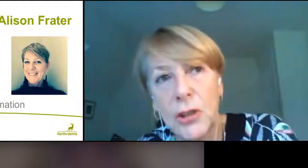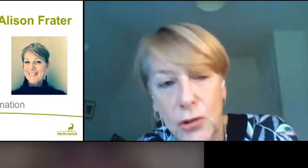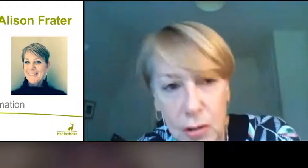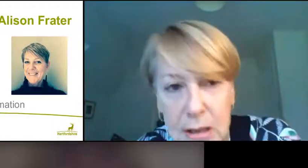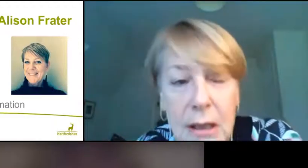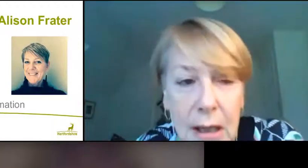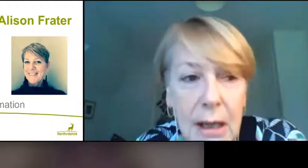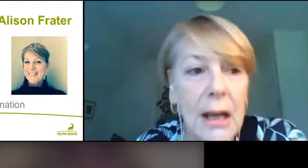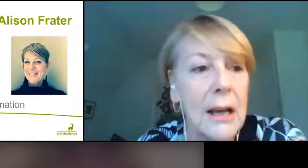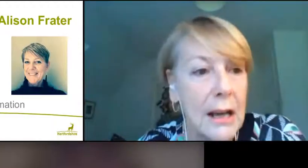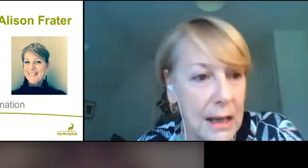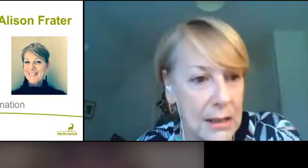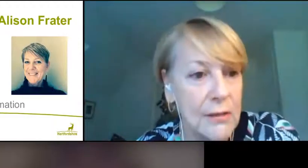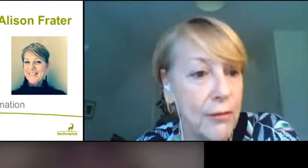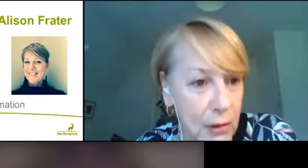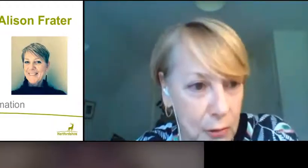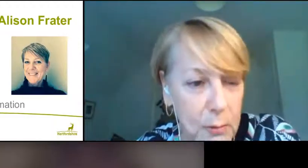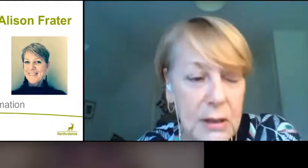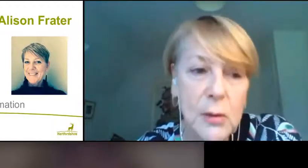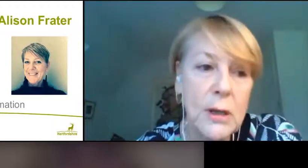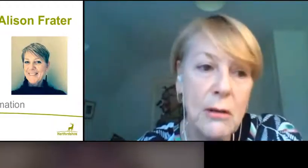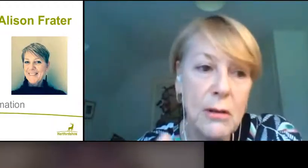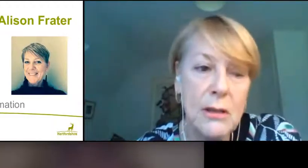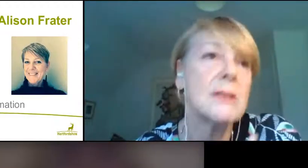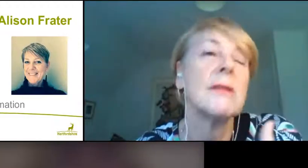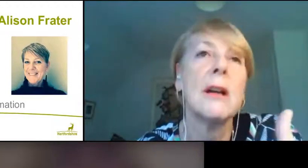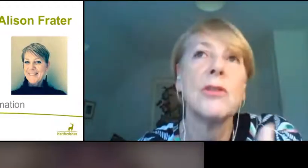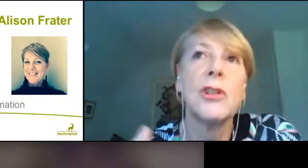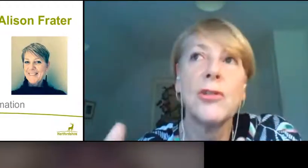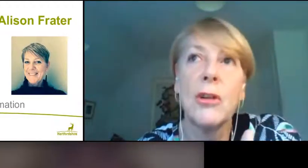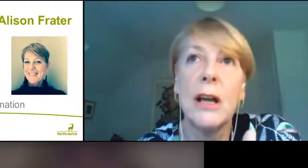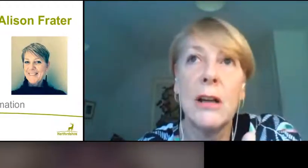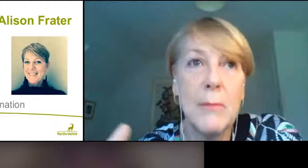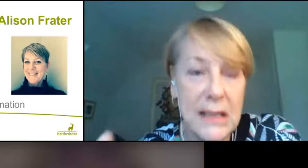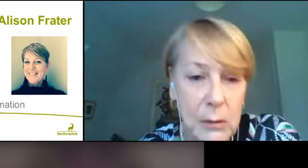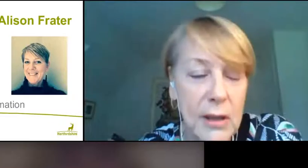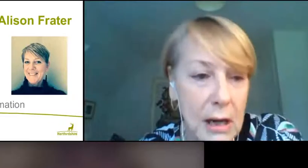children against flu, because we know that children are mixing with their